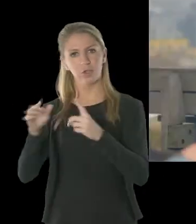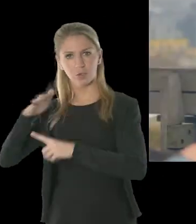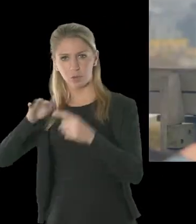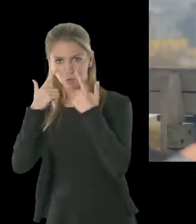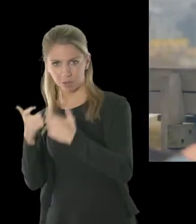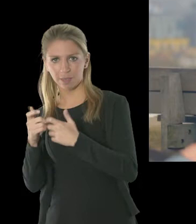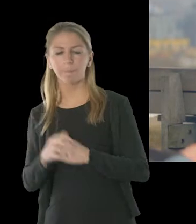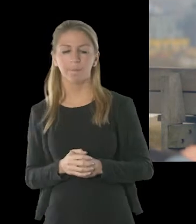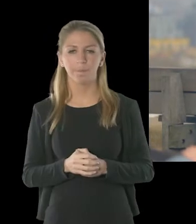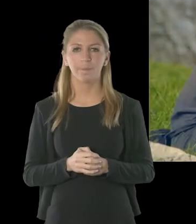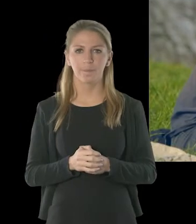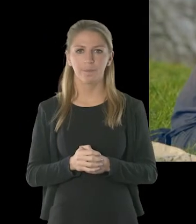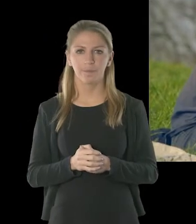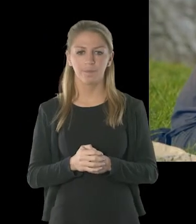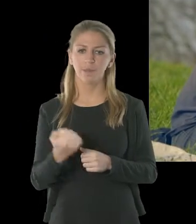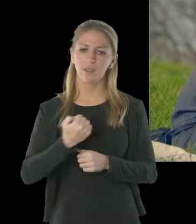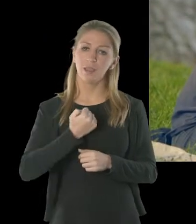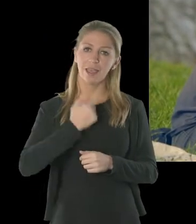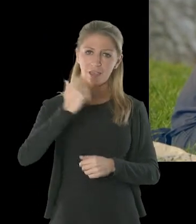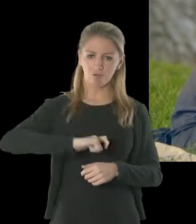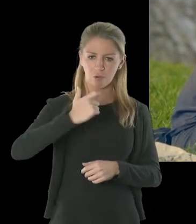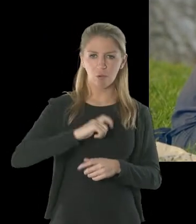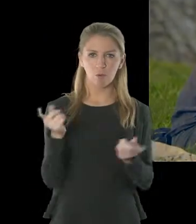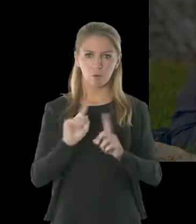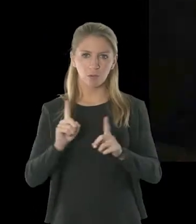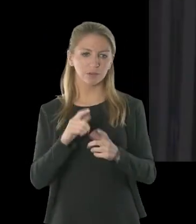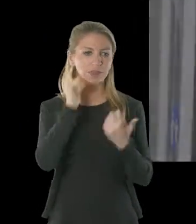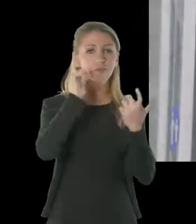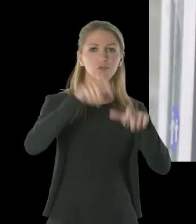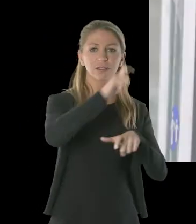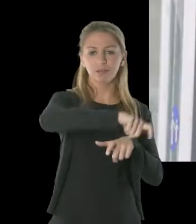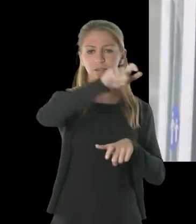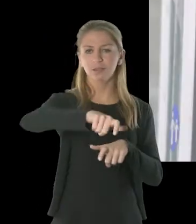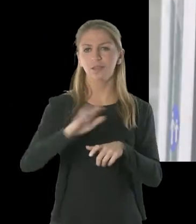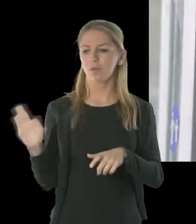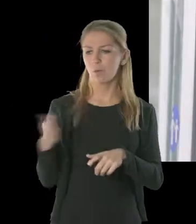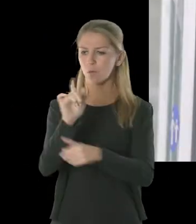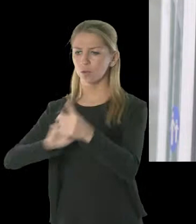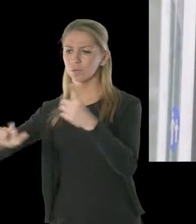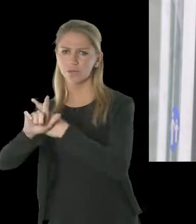Part of our role is to give residents and communities a big strong voice in local health and social care services.